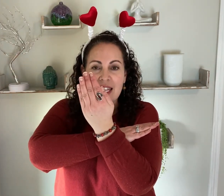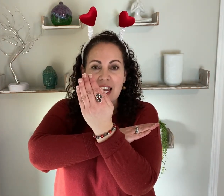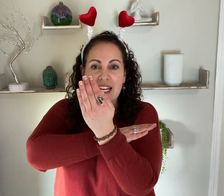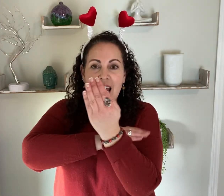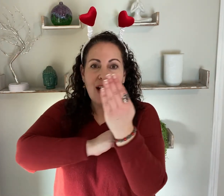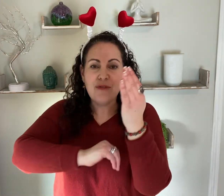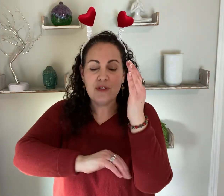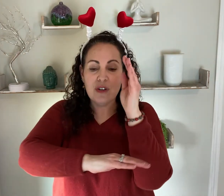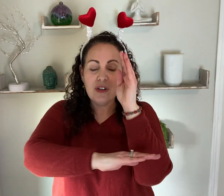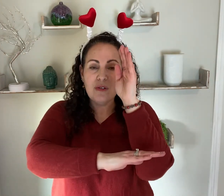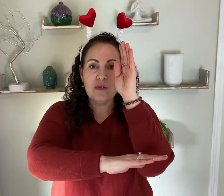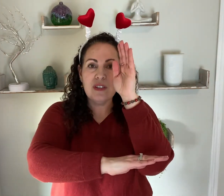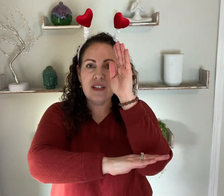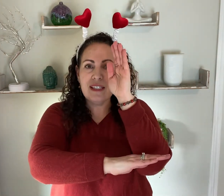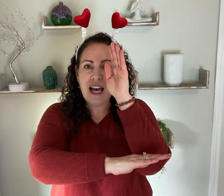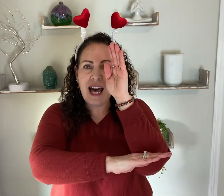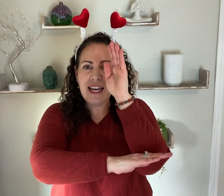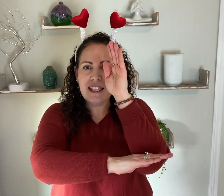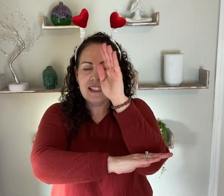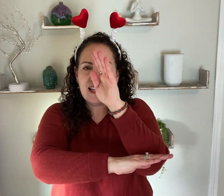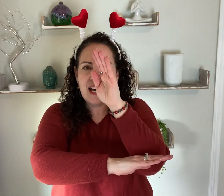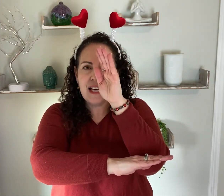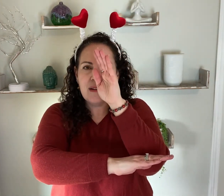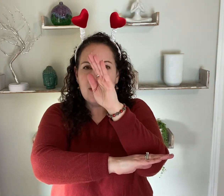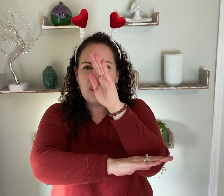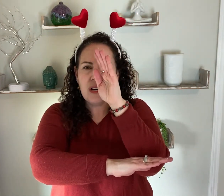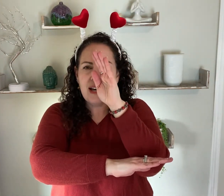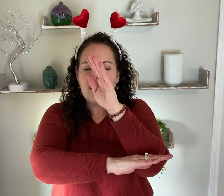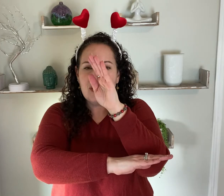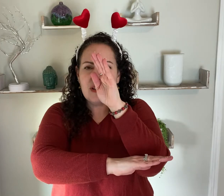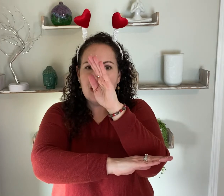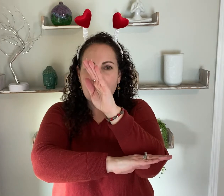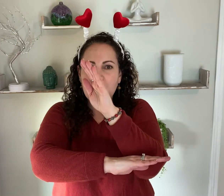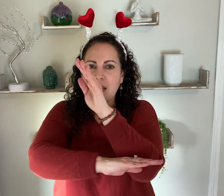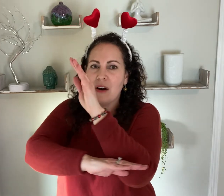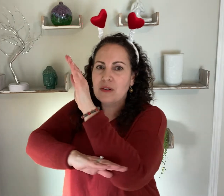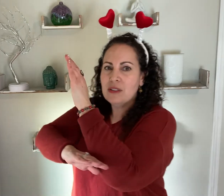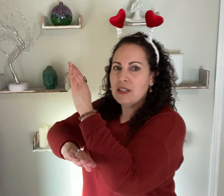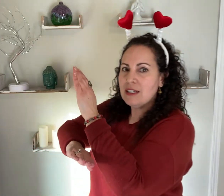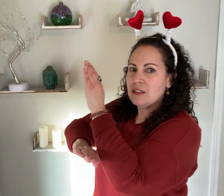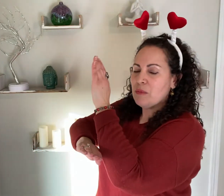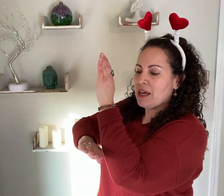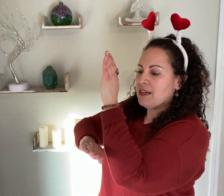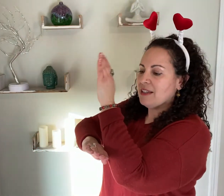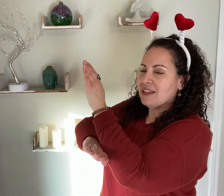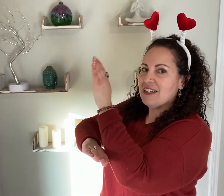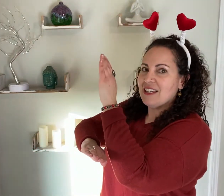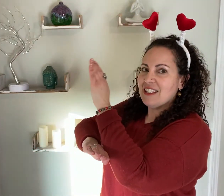And then in afternoon the sun is high in the sky kind of starting to come down a little